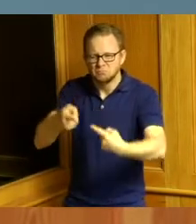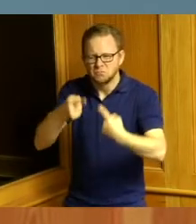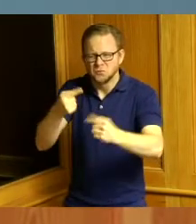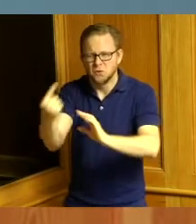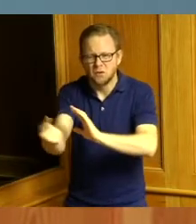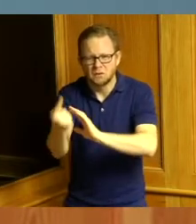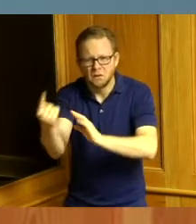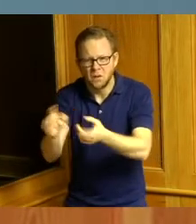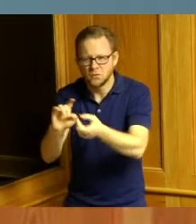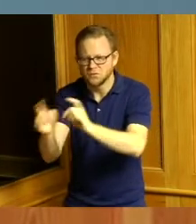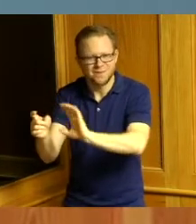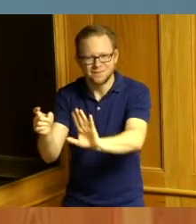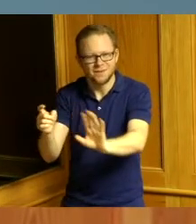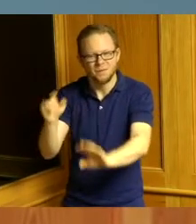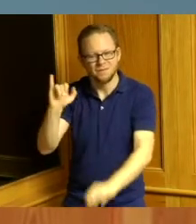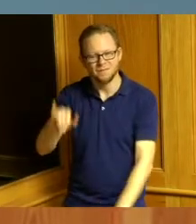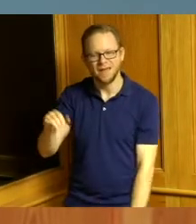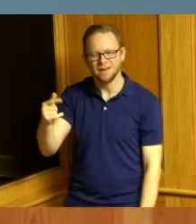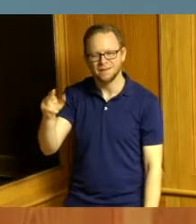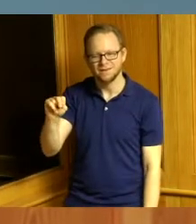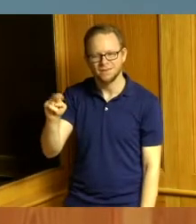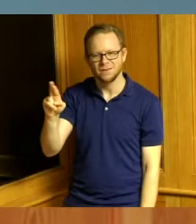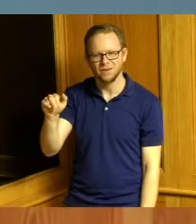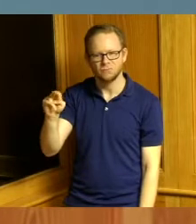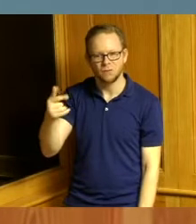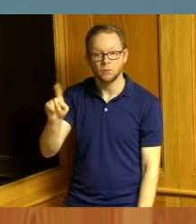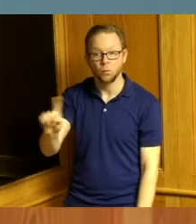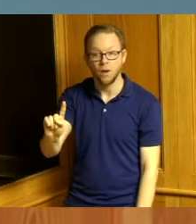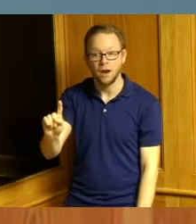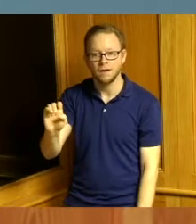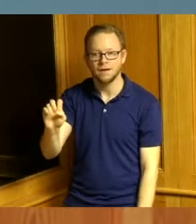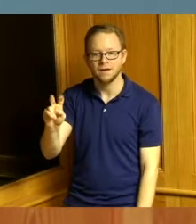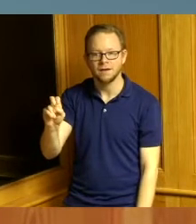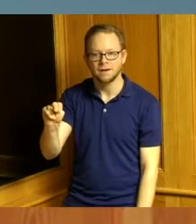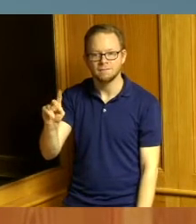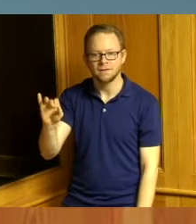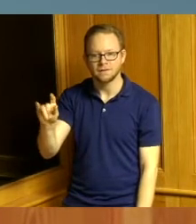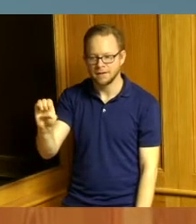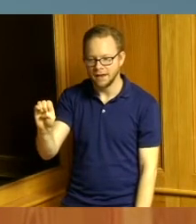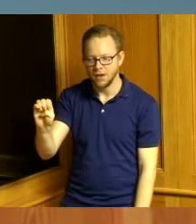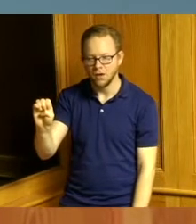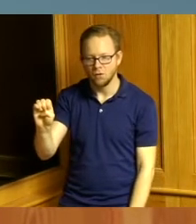this gun range is an even deal they allowed the Cincinnati Police Department to use it